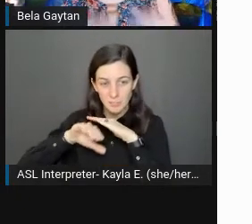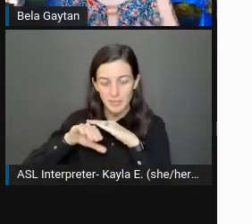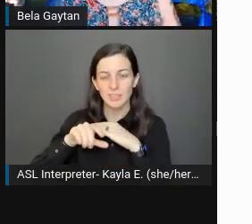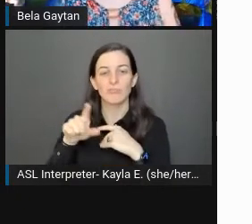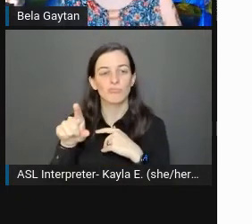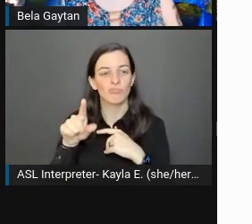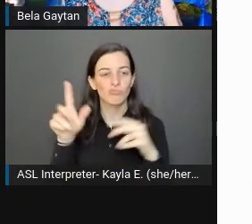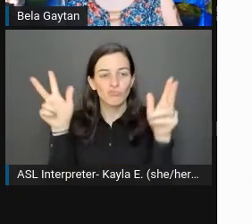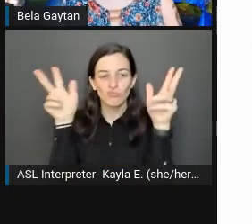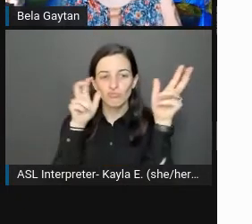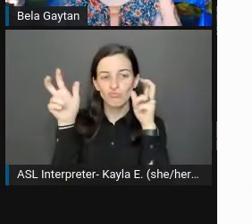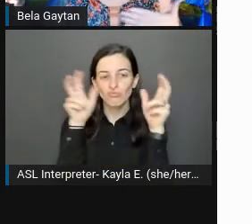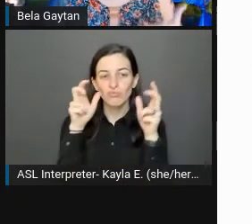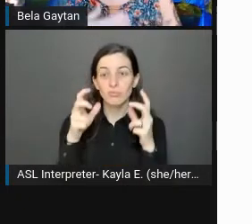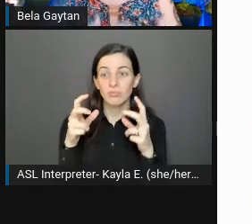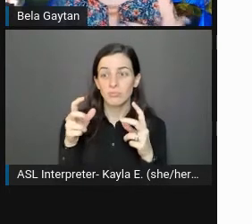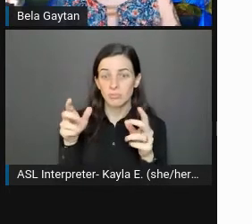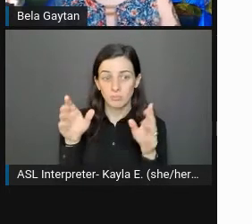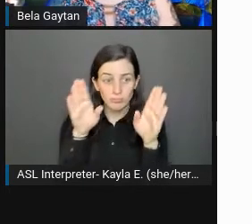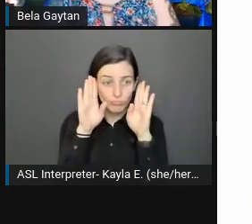to the voices of people who have gone through it.